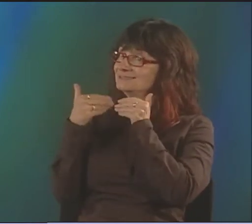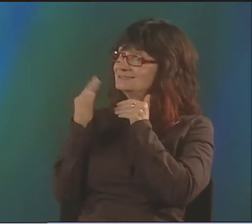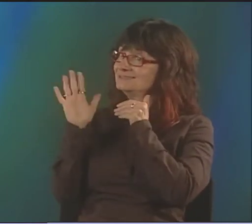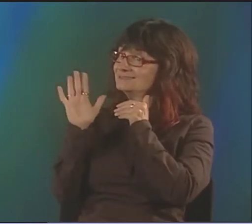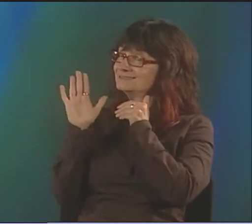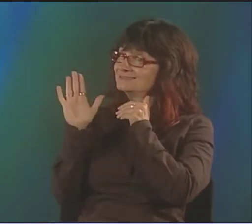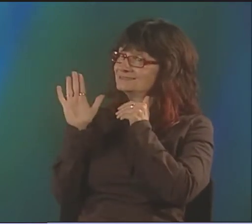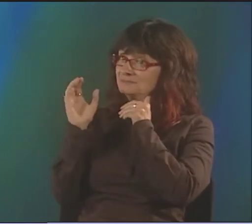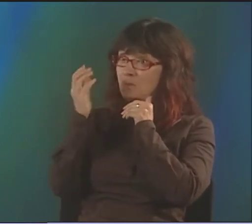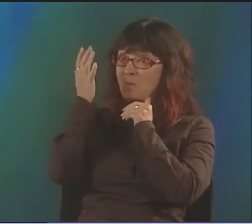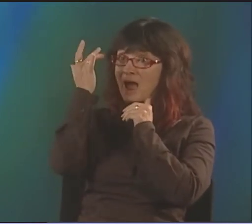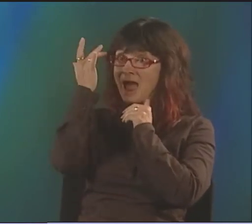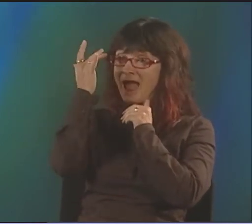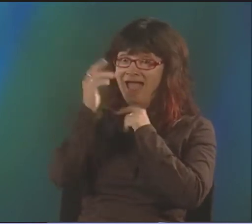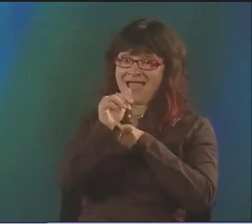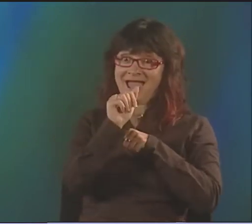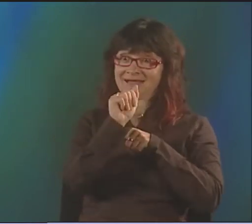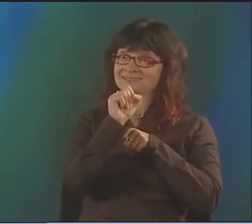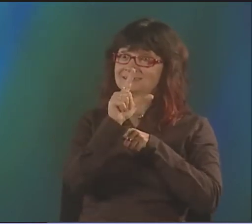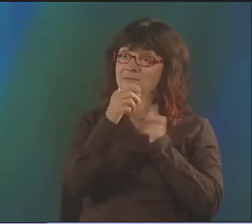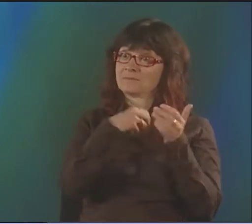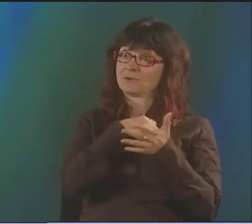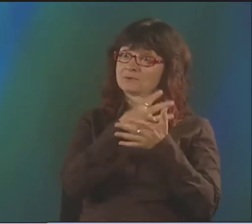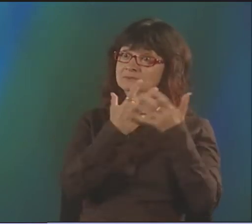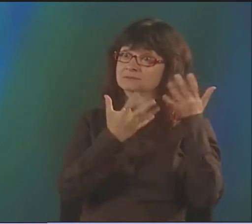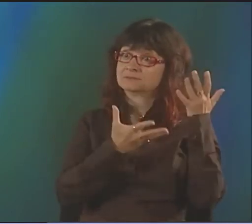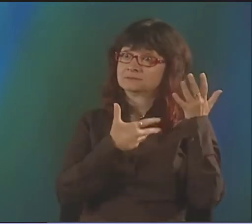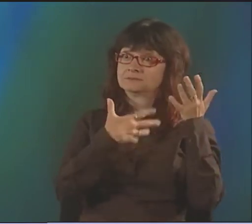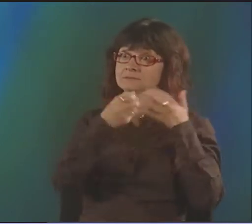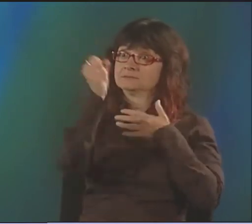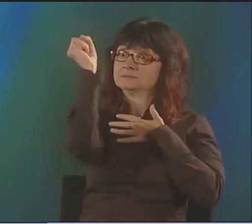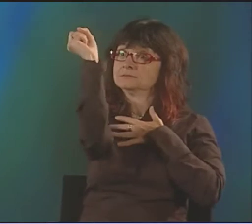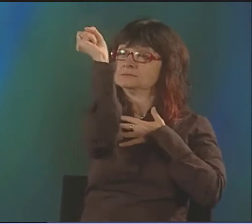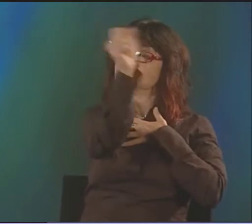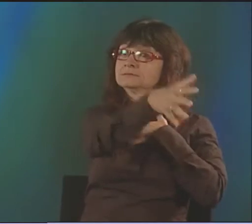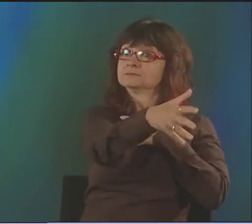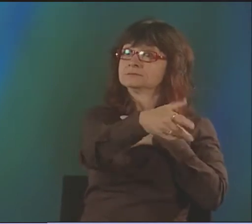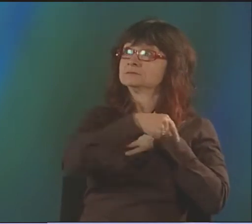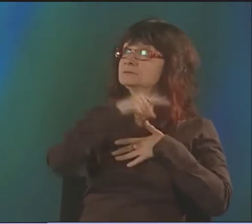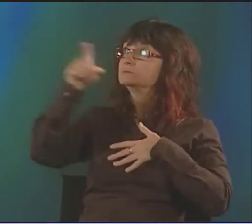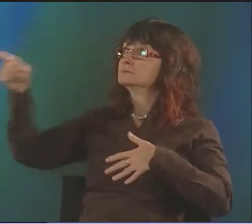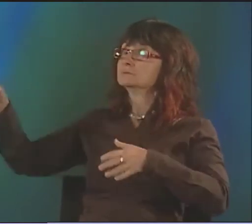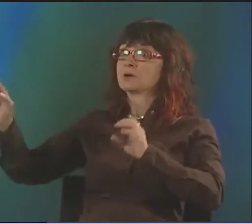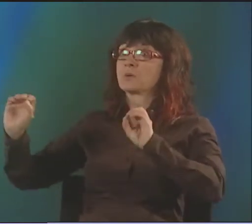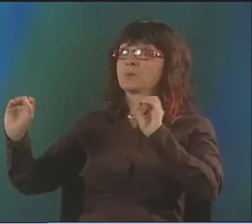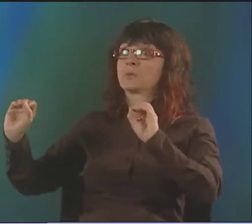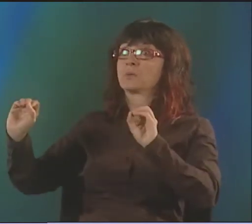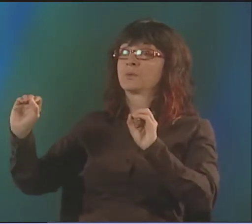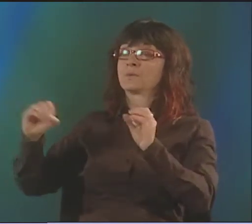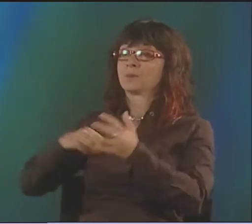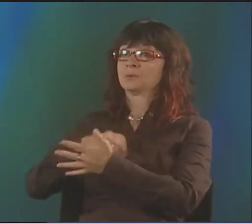I CREATED THIS THING, AND THEN I ABSCONDED. SO I LEFT THE U.S. AND THAT WAS NOT AN EASY MOVE FOR ME...